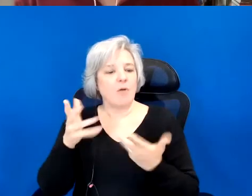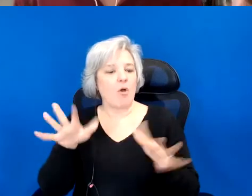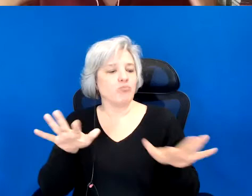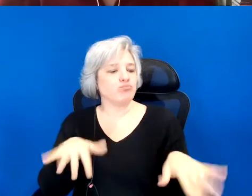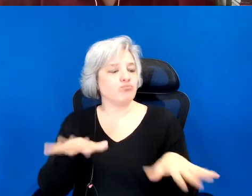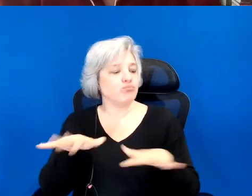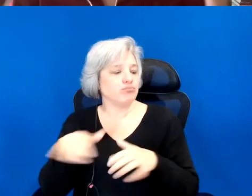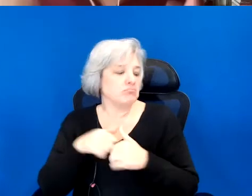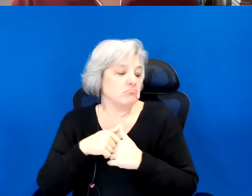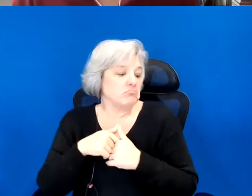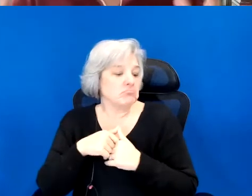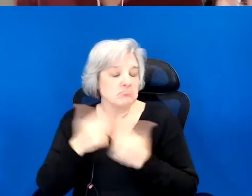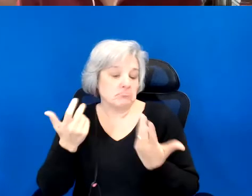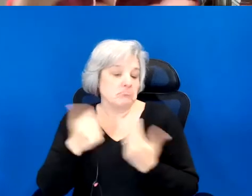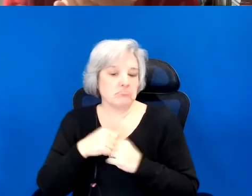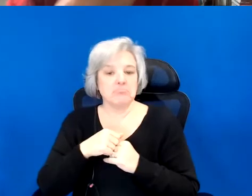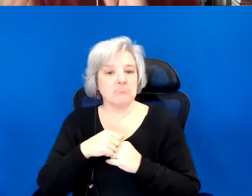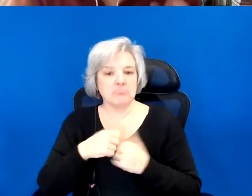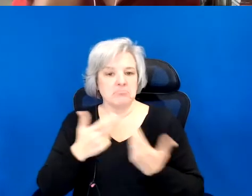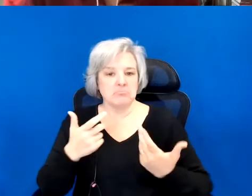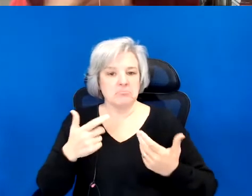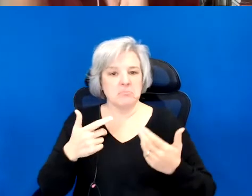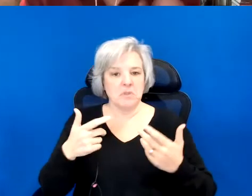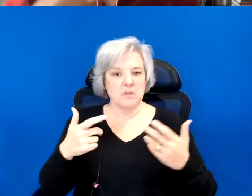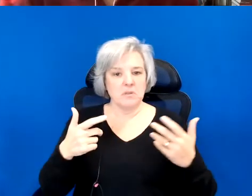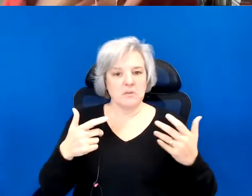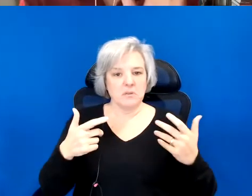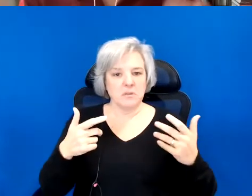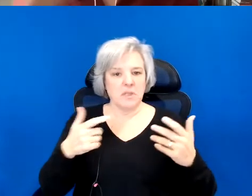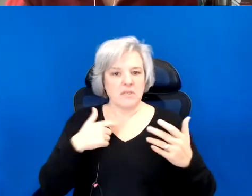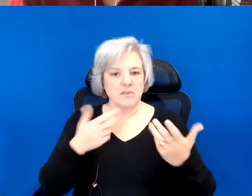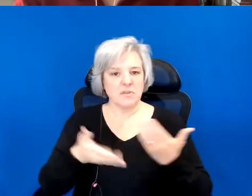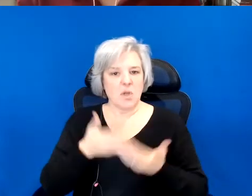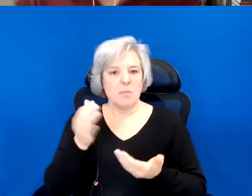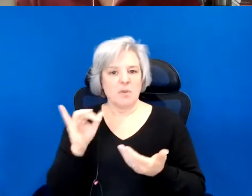Complicity again, like etymologically, it is the fold to fold things together.